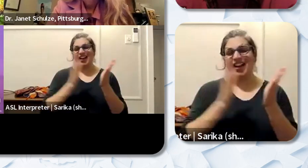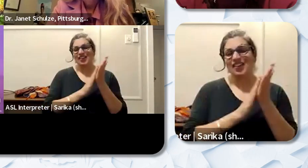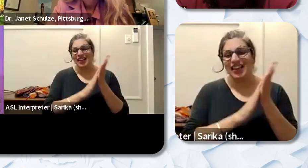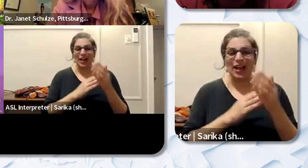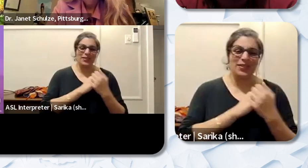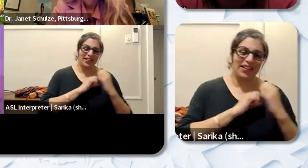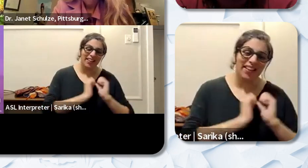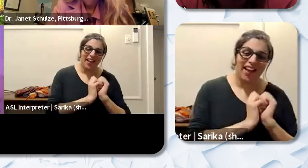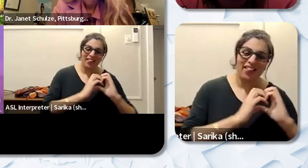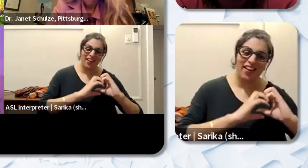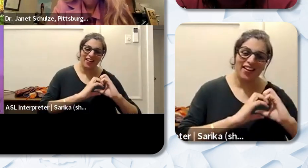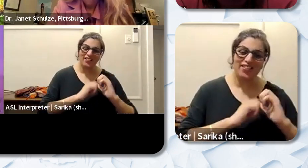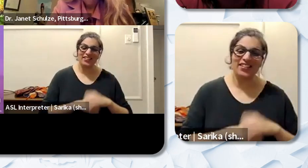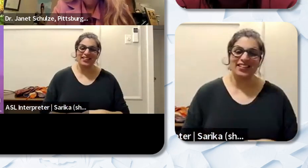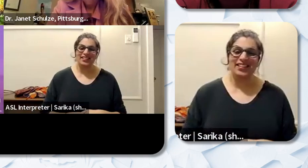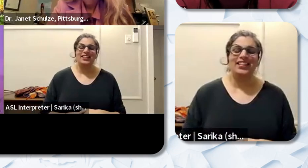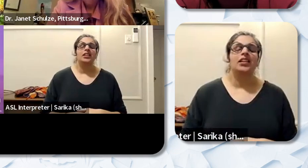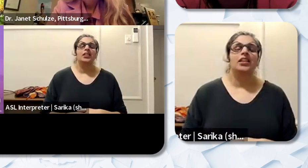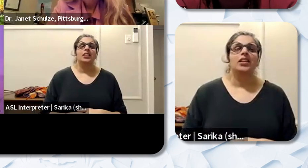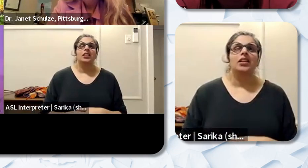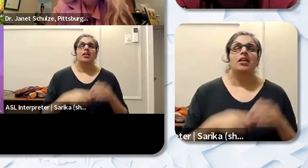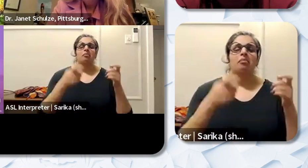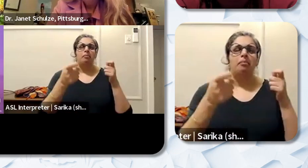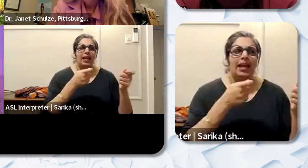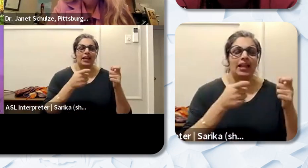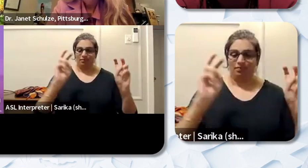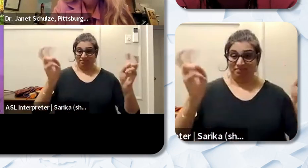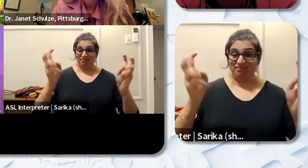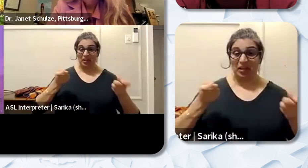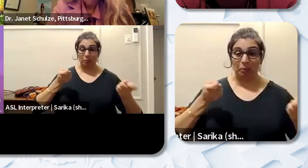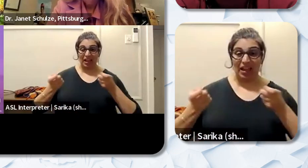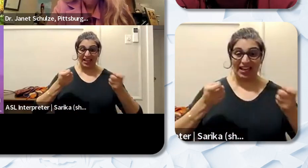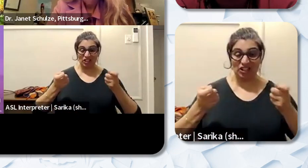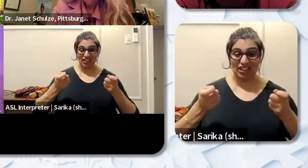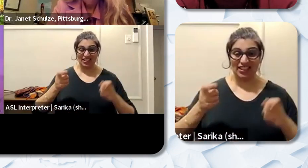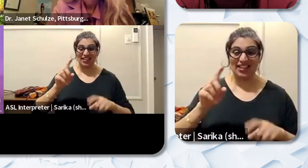because that's you know managing diversity. I've heard of affirming diversity but thinking about